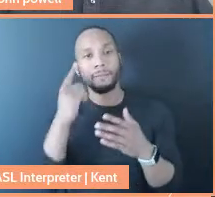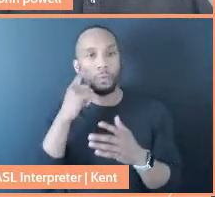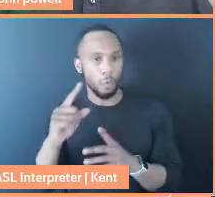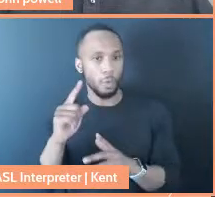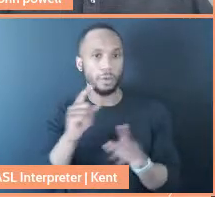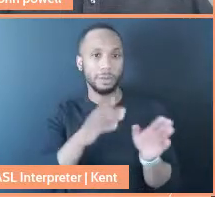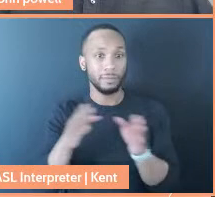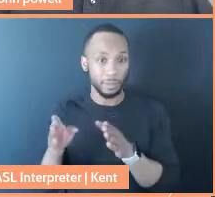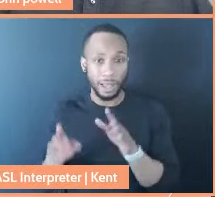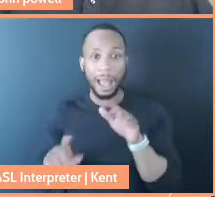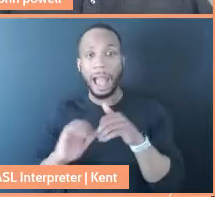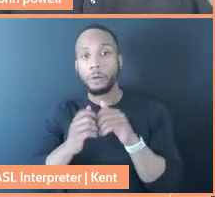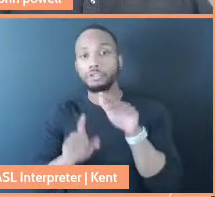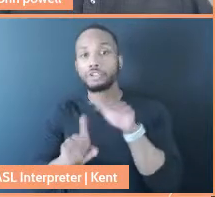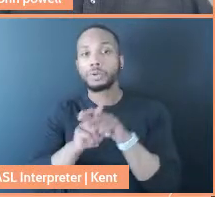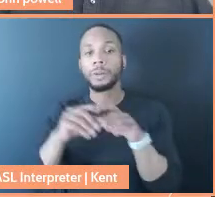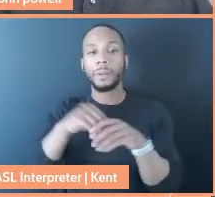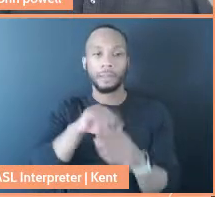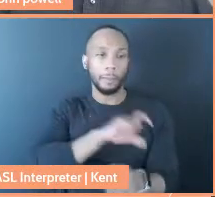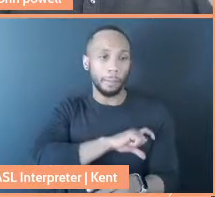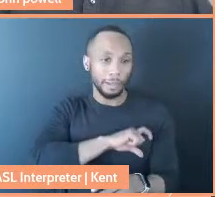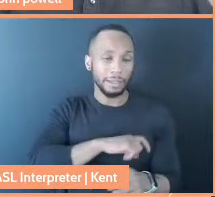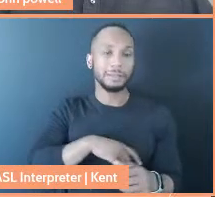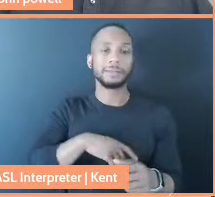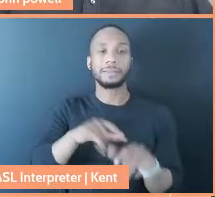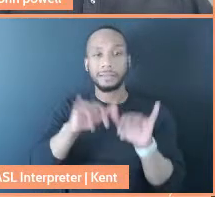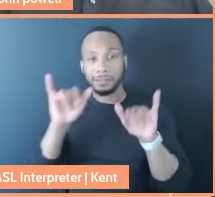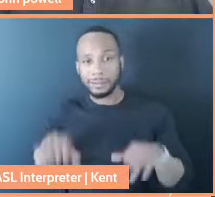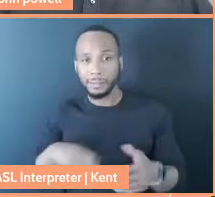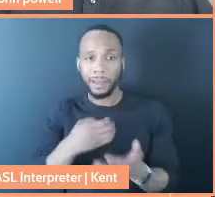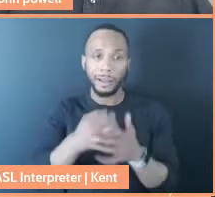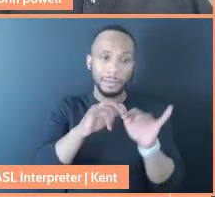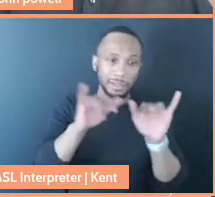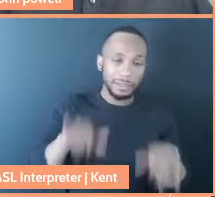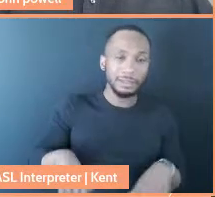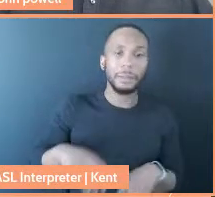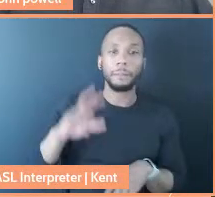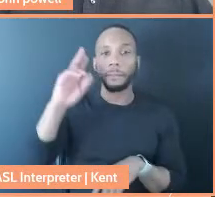up in our policing systems, our economic systems, our political systems, right? That I think there's